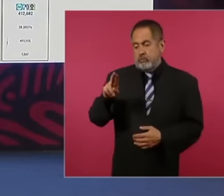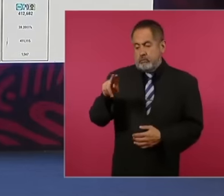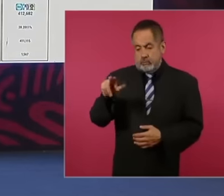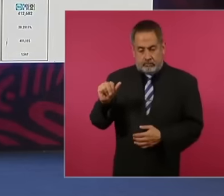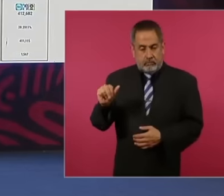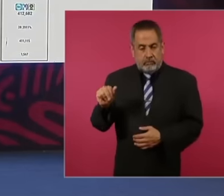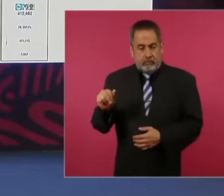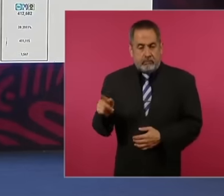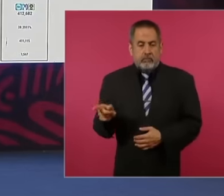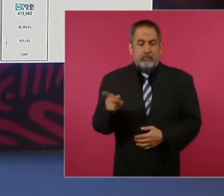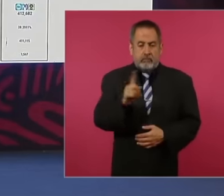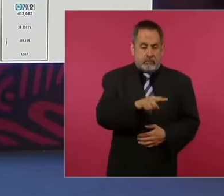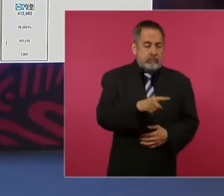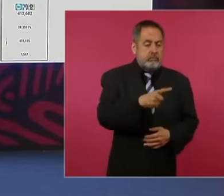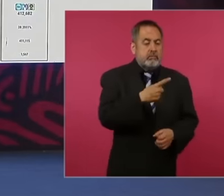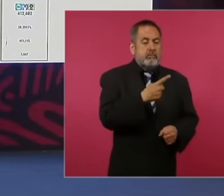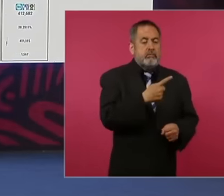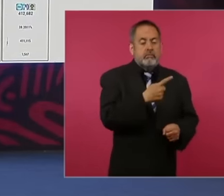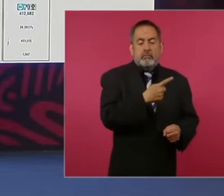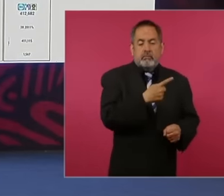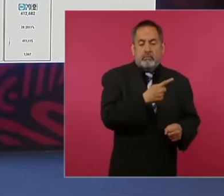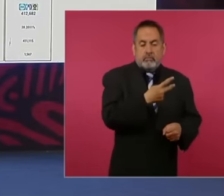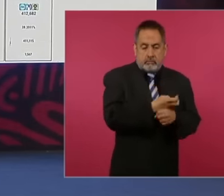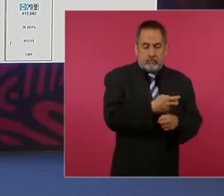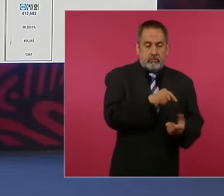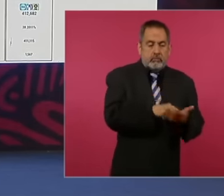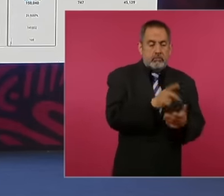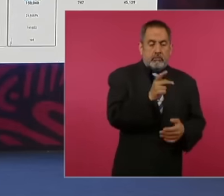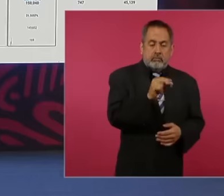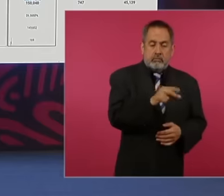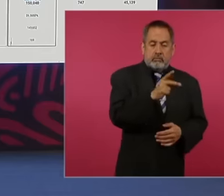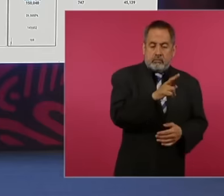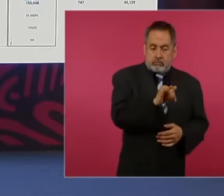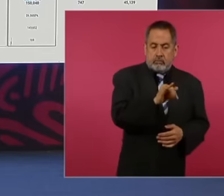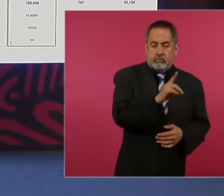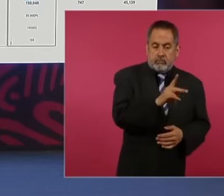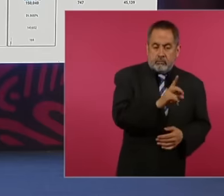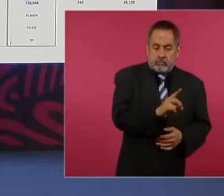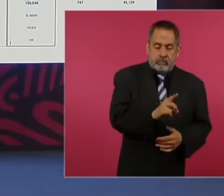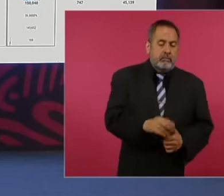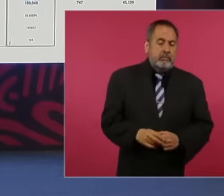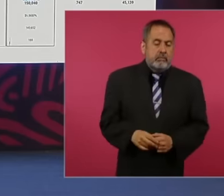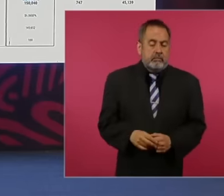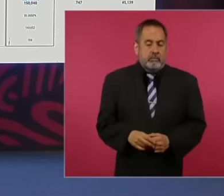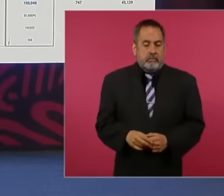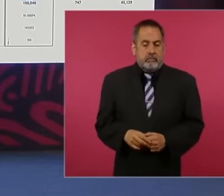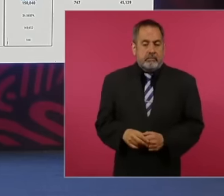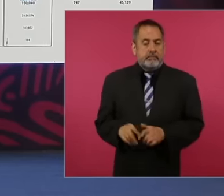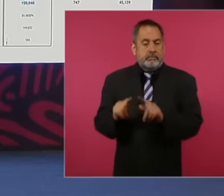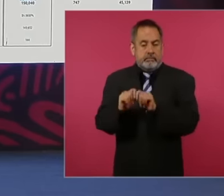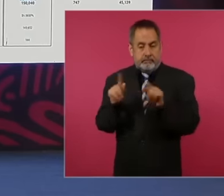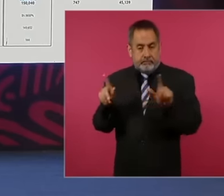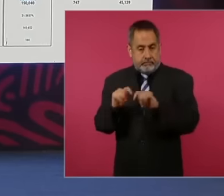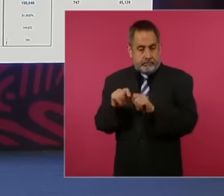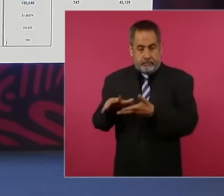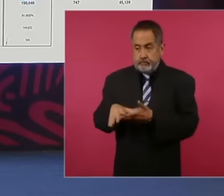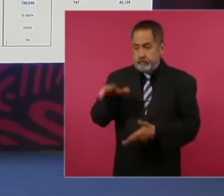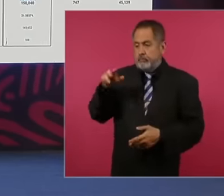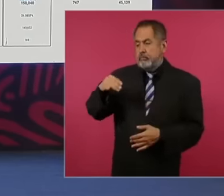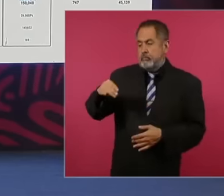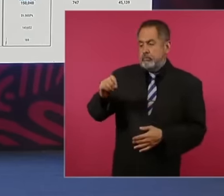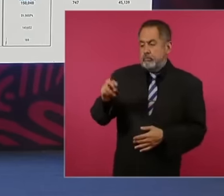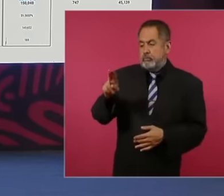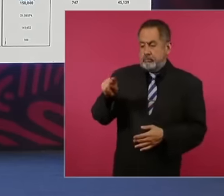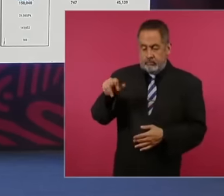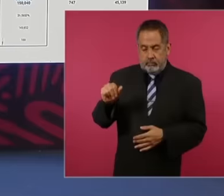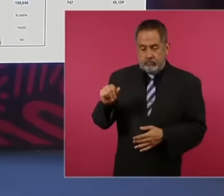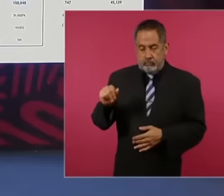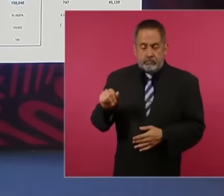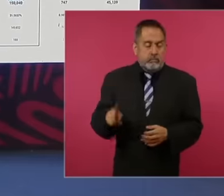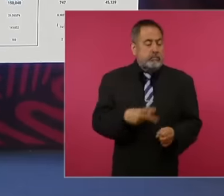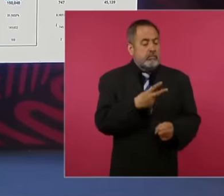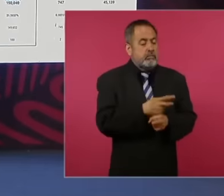and first minority ppri PRD tlascala for a brown majority and first minority pan pri